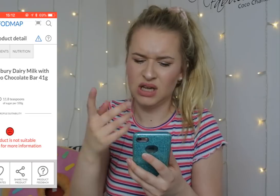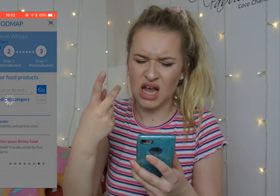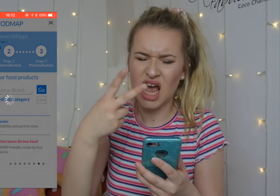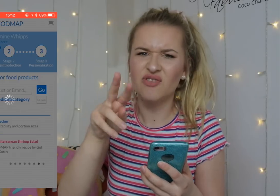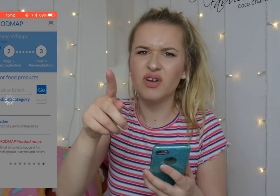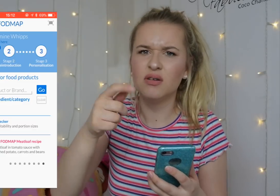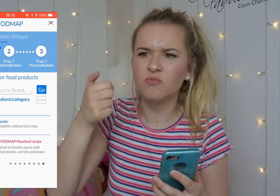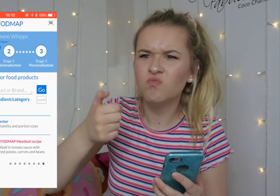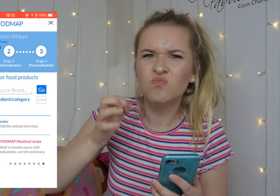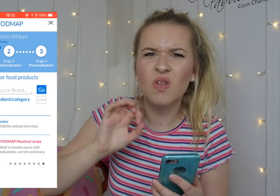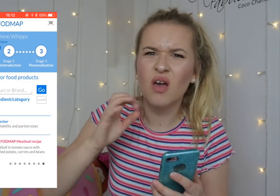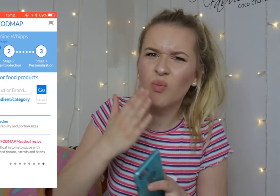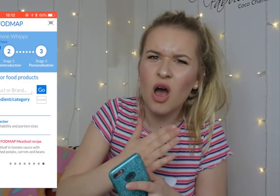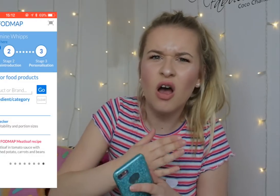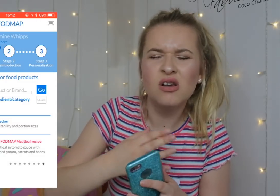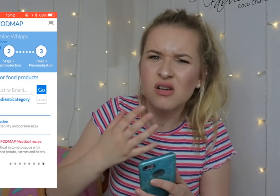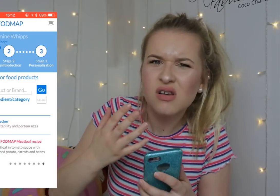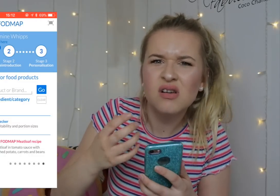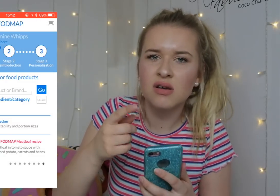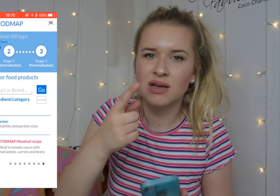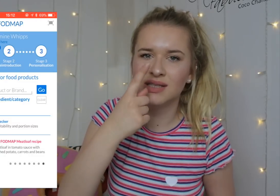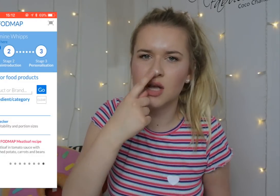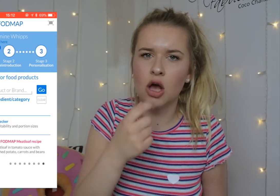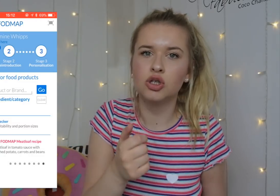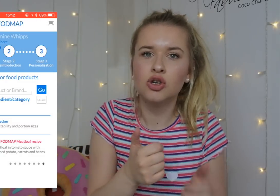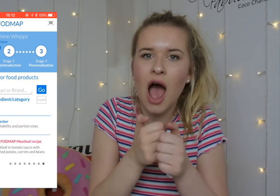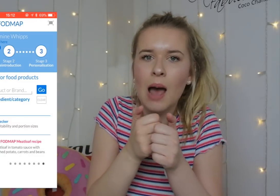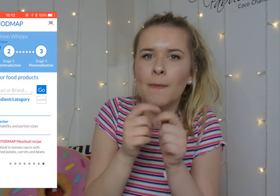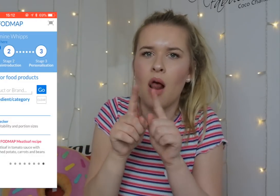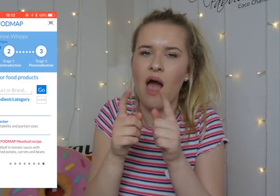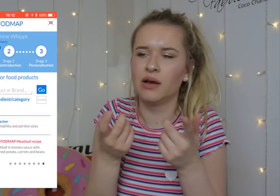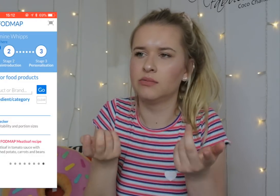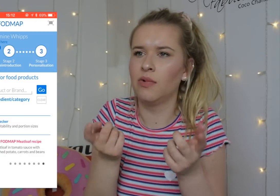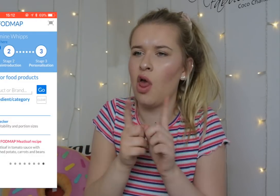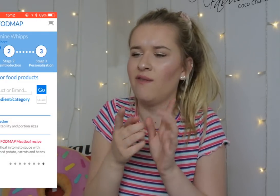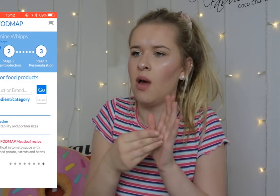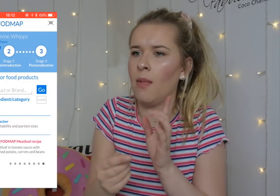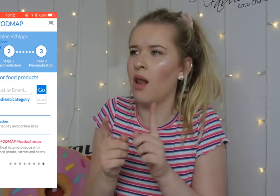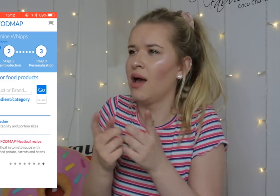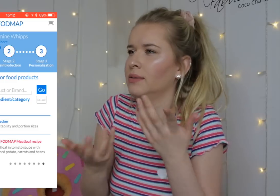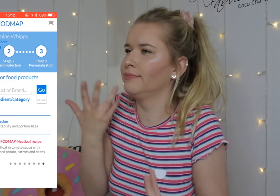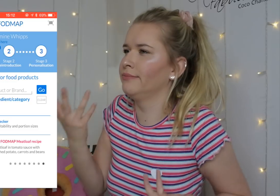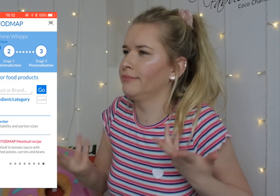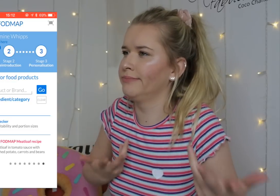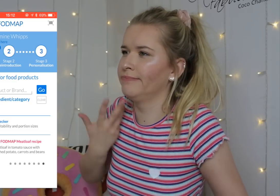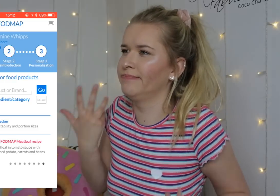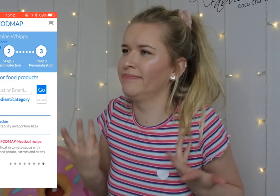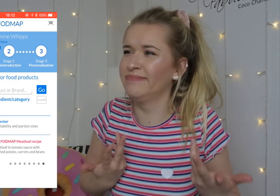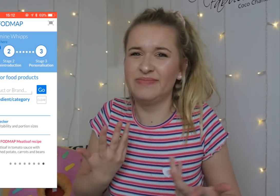if the scan doesn't work, you can go and type the name of foods. like... for an example...